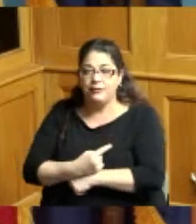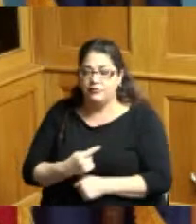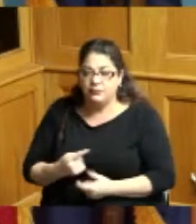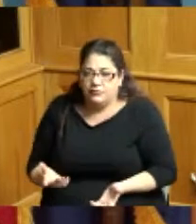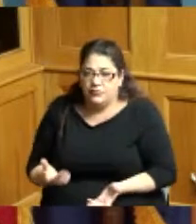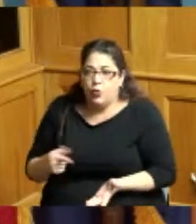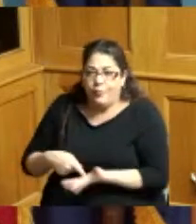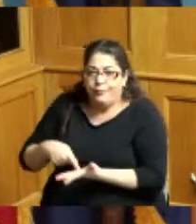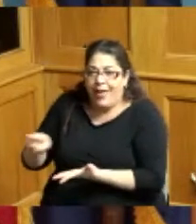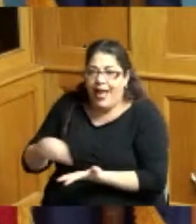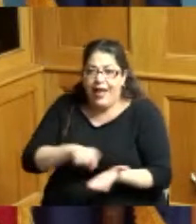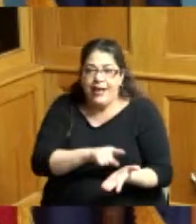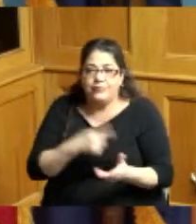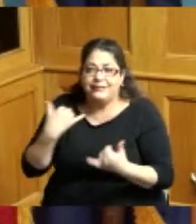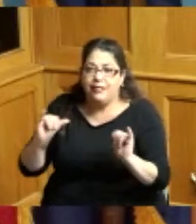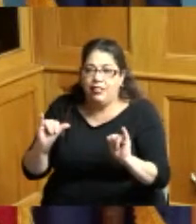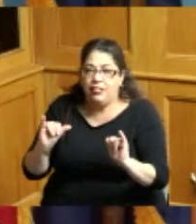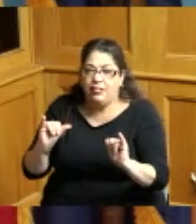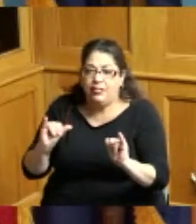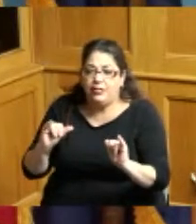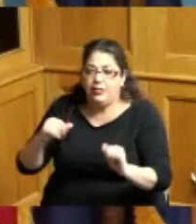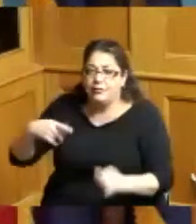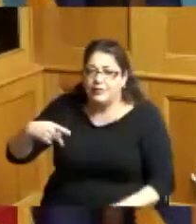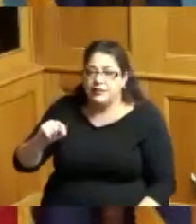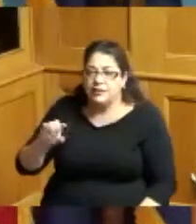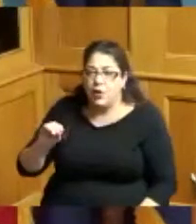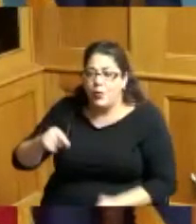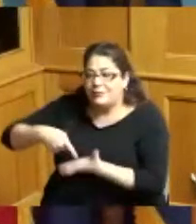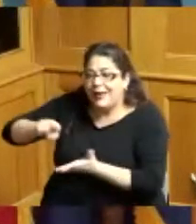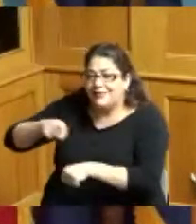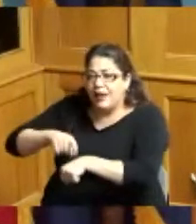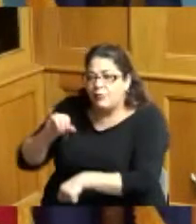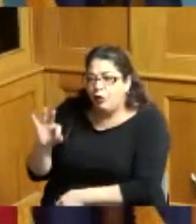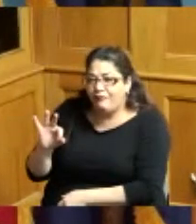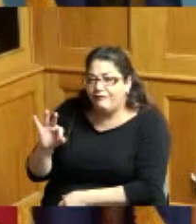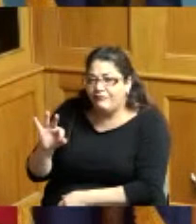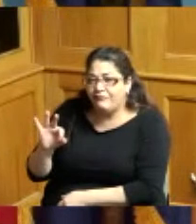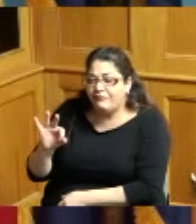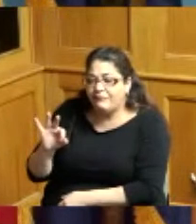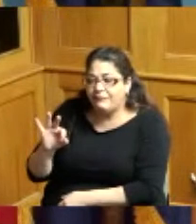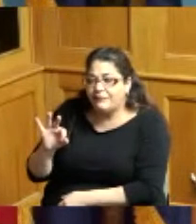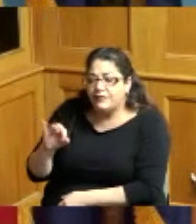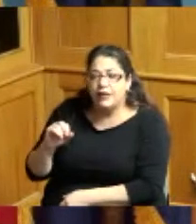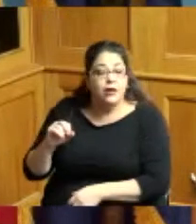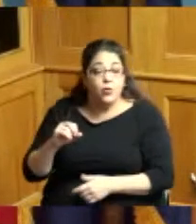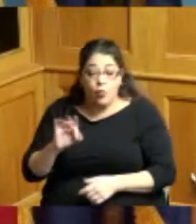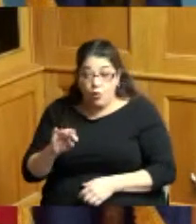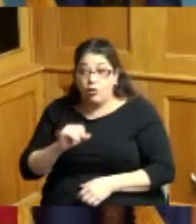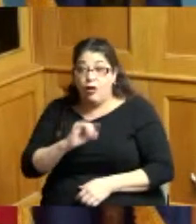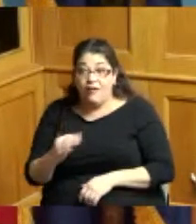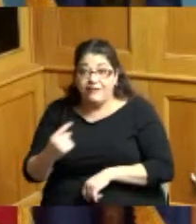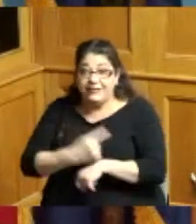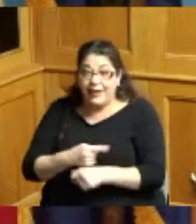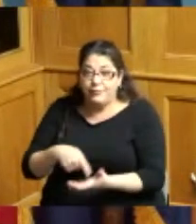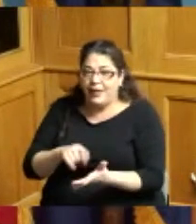so I just want to be clear I like one set of rules this is one of the reasons that people sent me